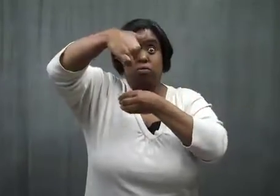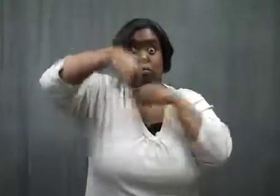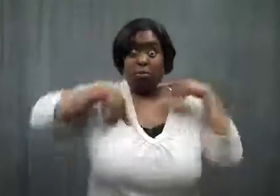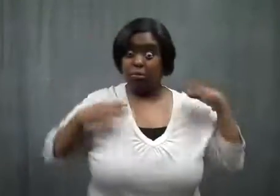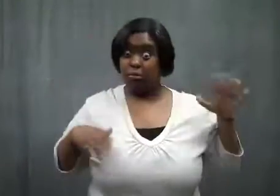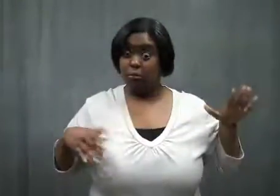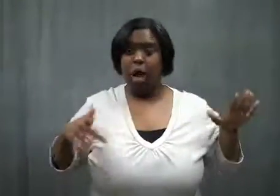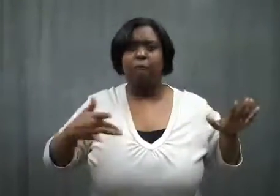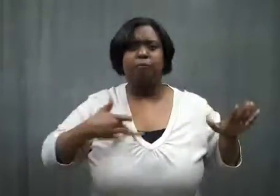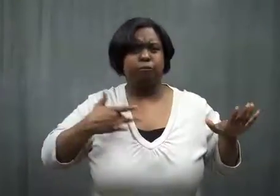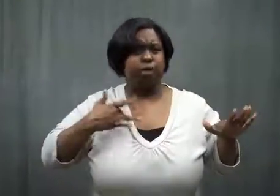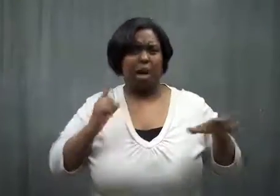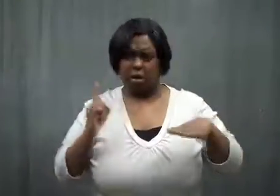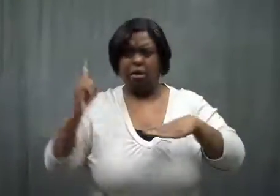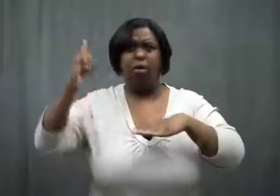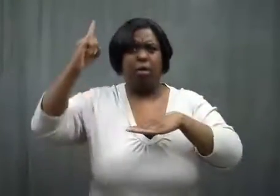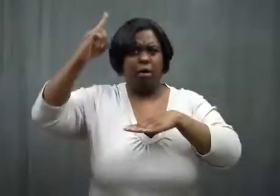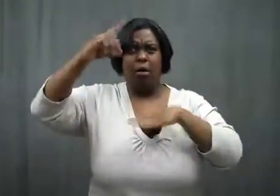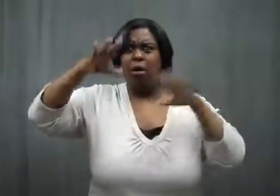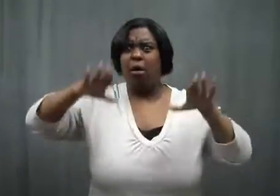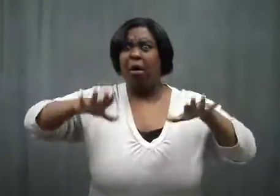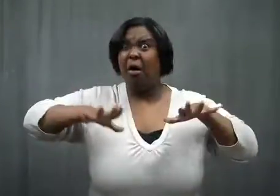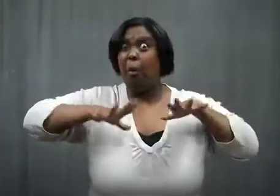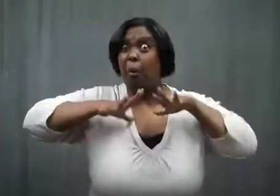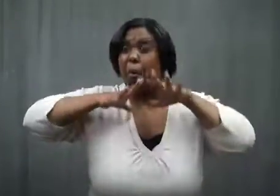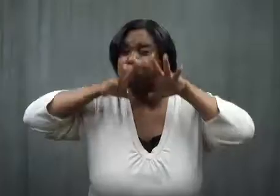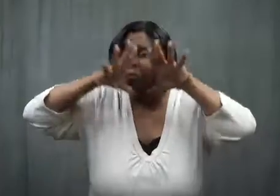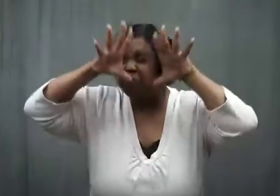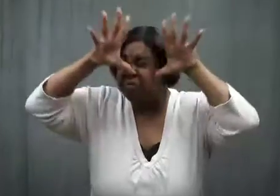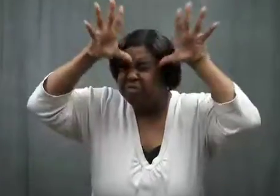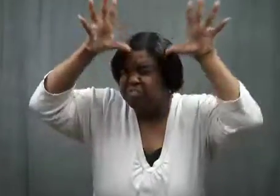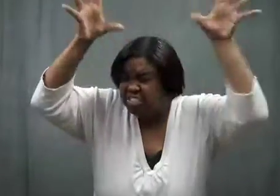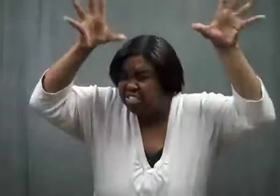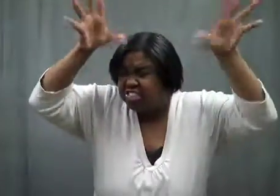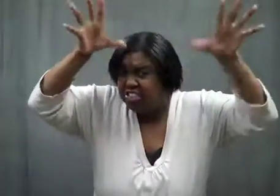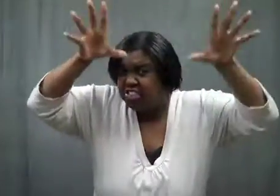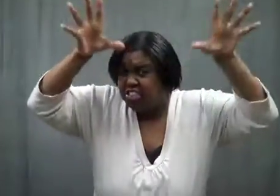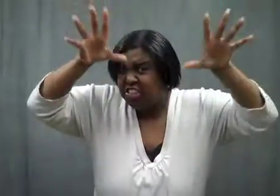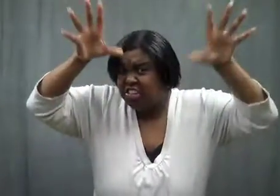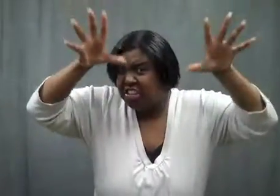I felt myself flying, and my face smushed up all over something.